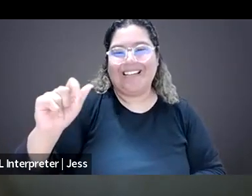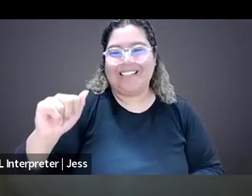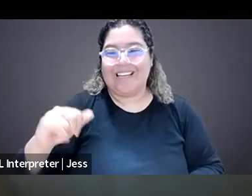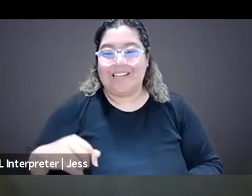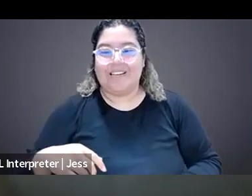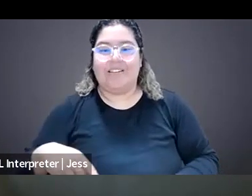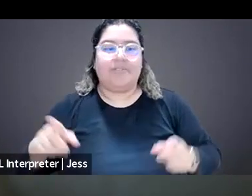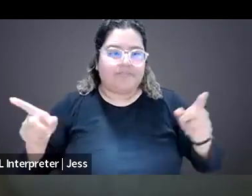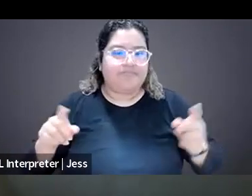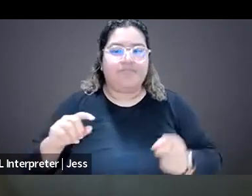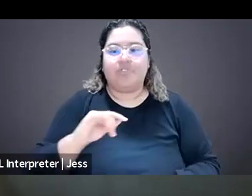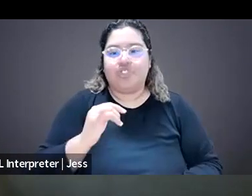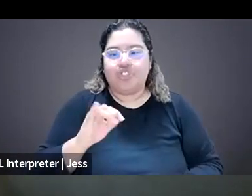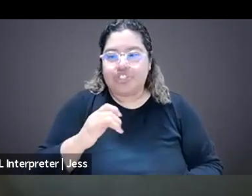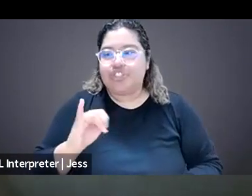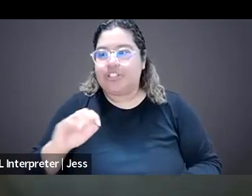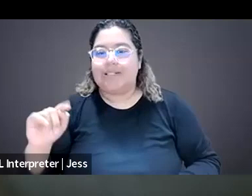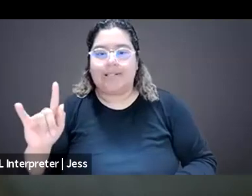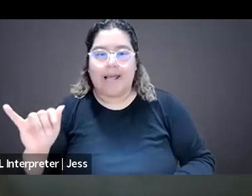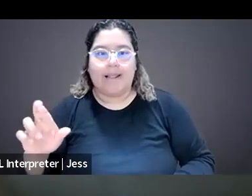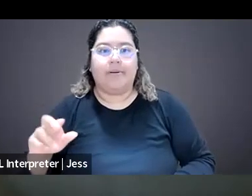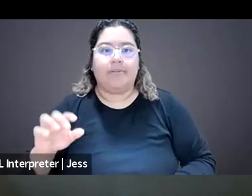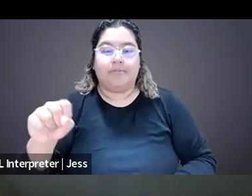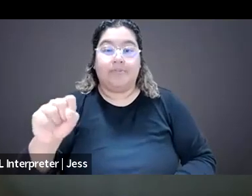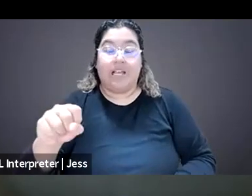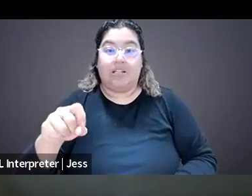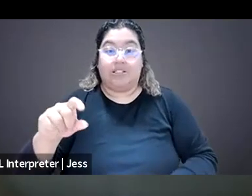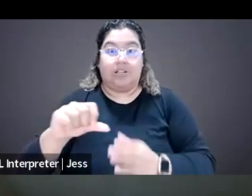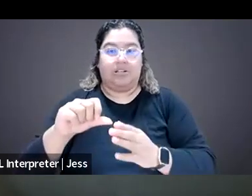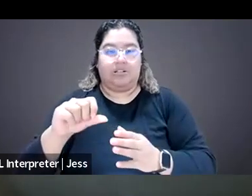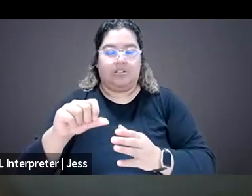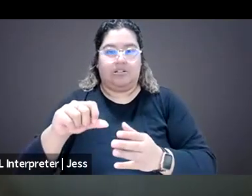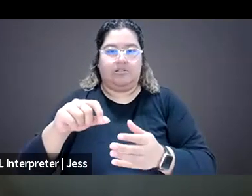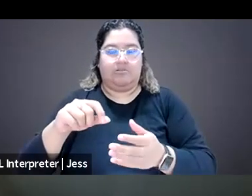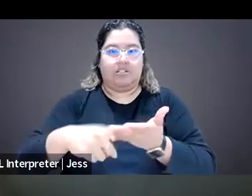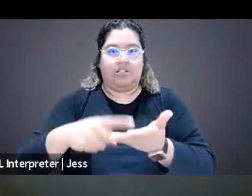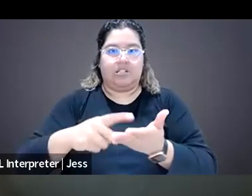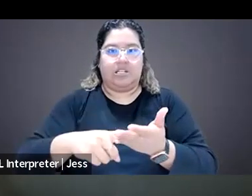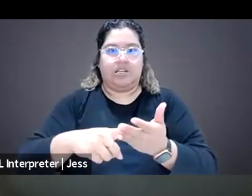I think that highlighting identity focus of these attacks is really critical.